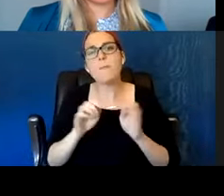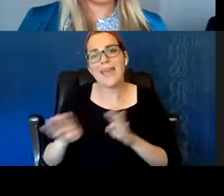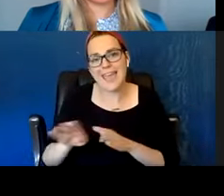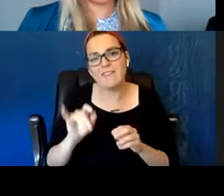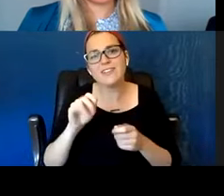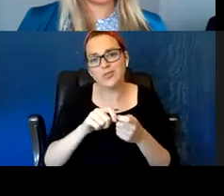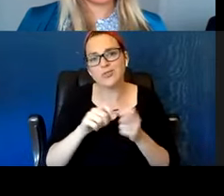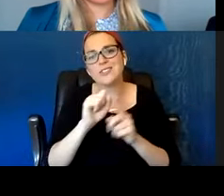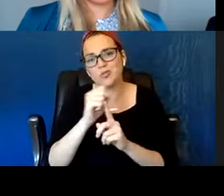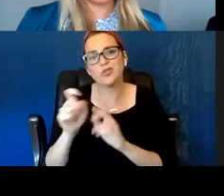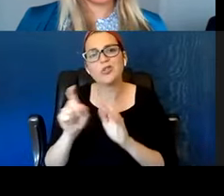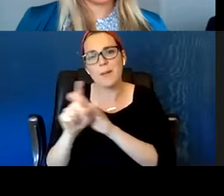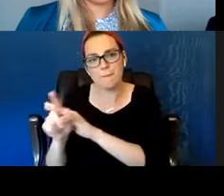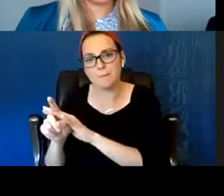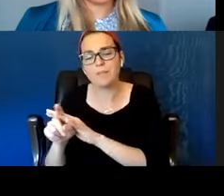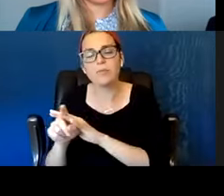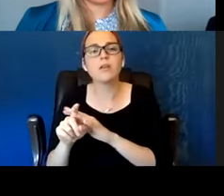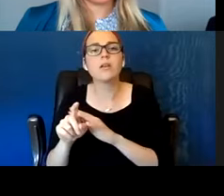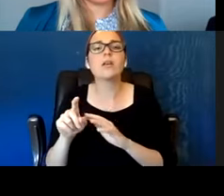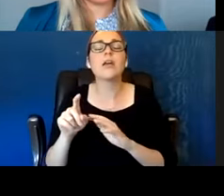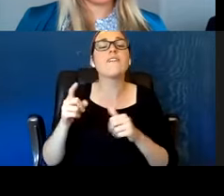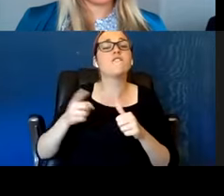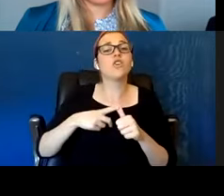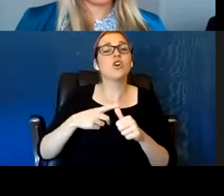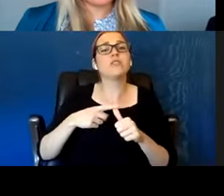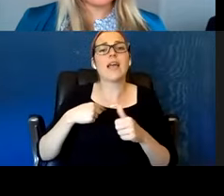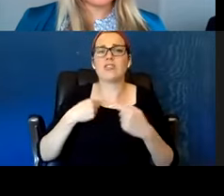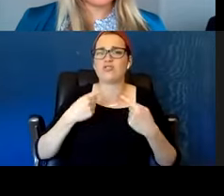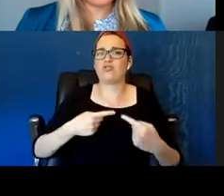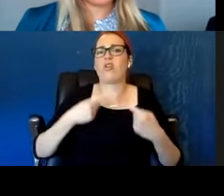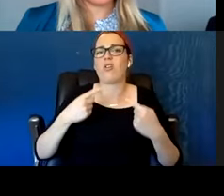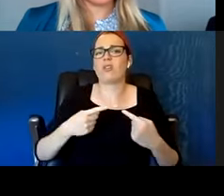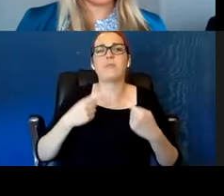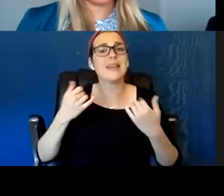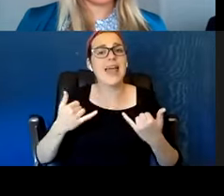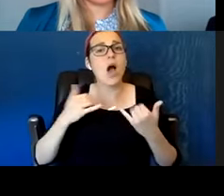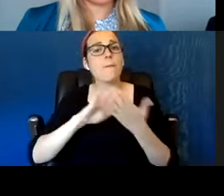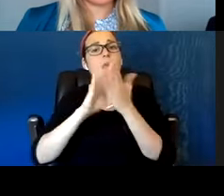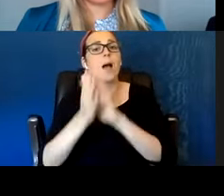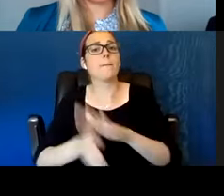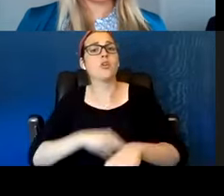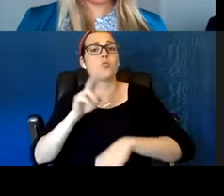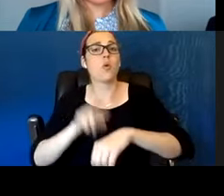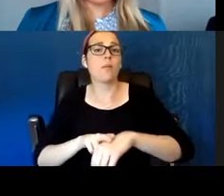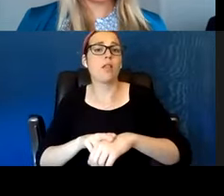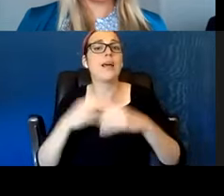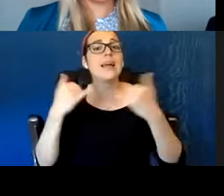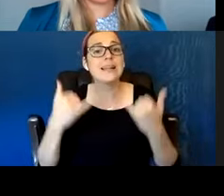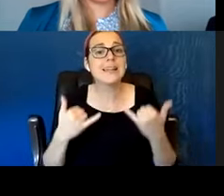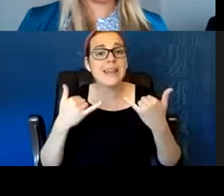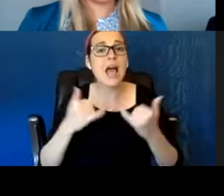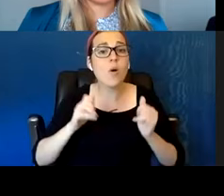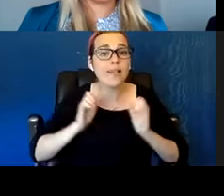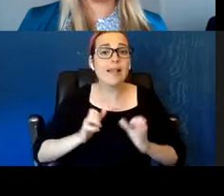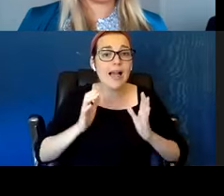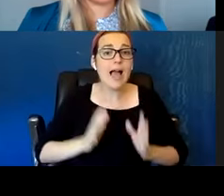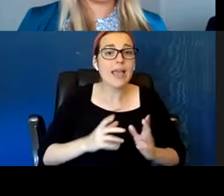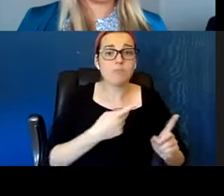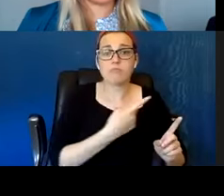and then you just became normal. I can go to McDonald's and buy somebody a meal and sit with them and eat and I don't care who's looking. I don't care who's looking,